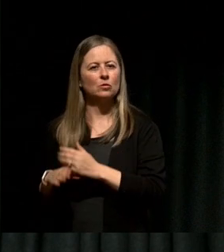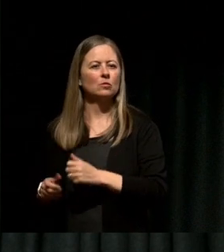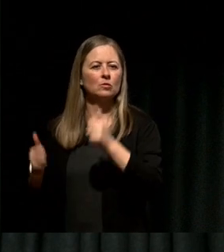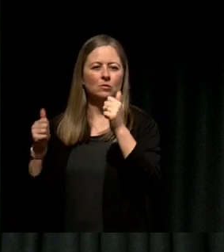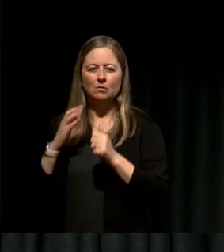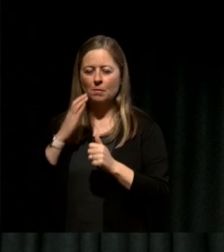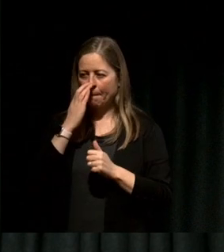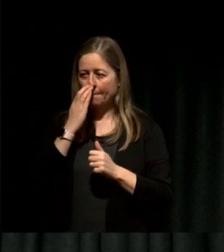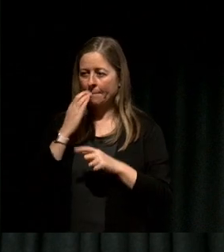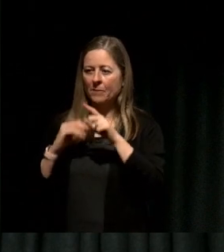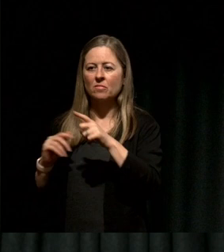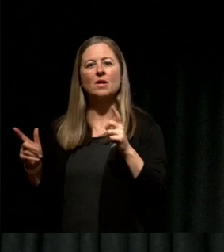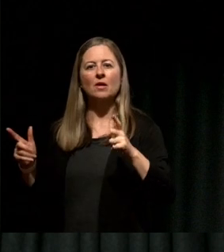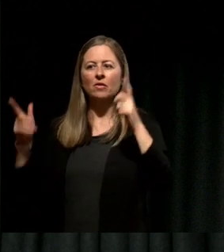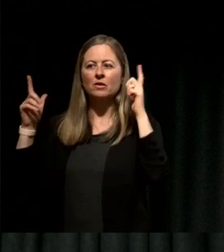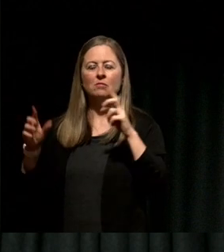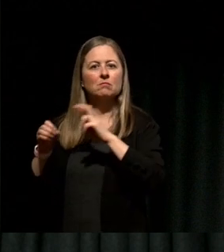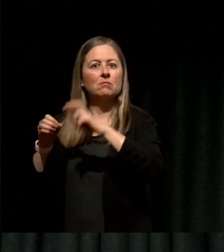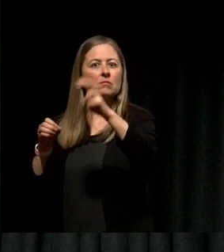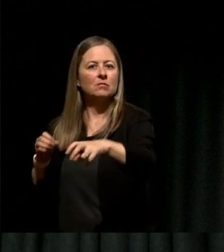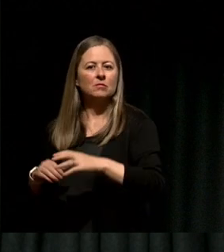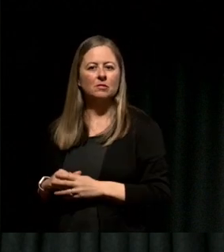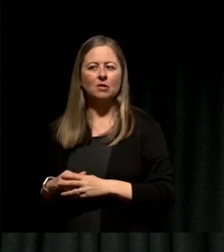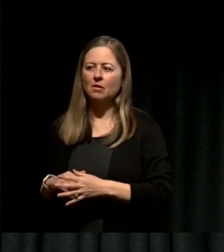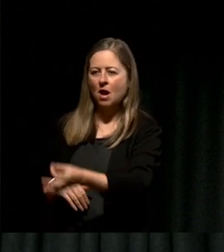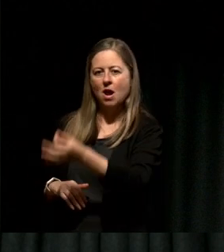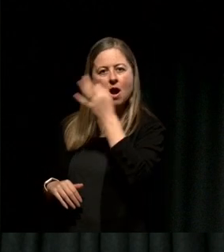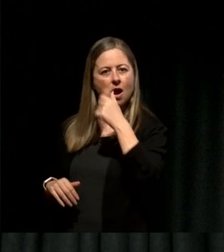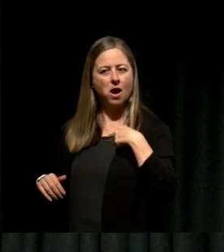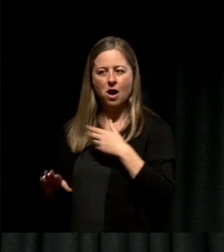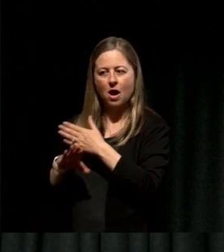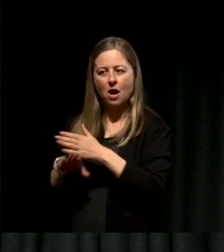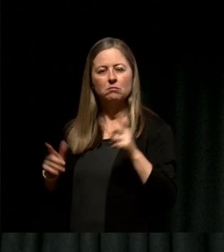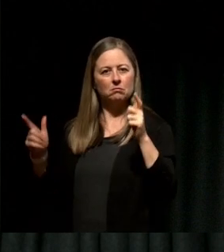The Chair of the board resigned and they asked me to become the Chair.